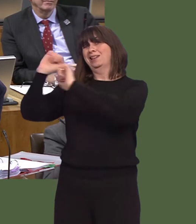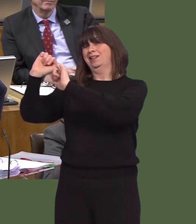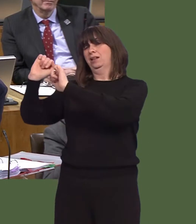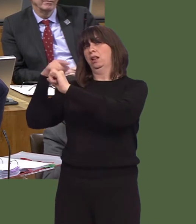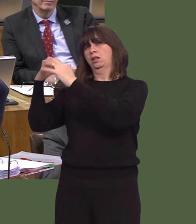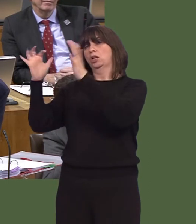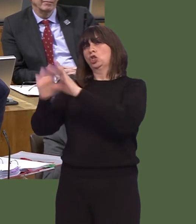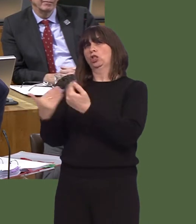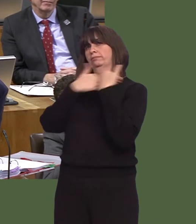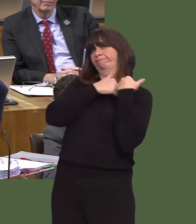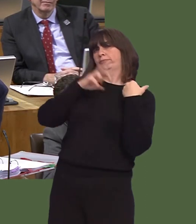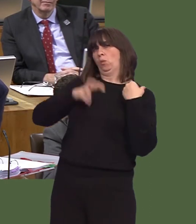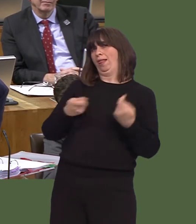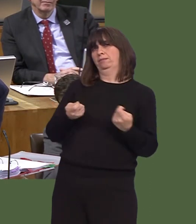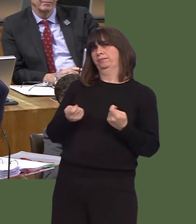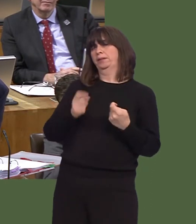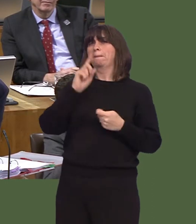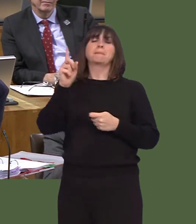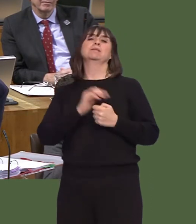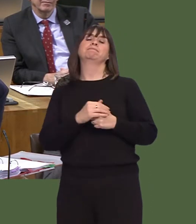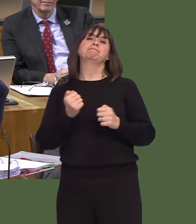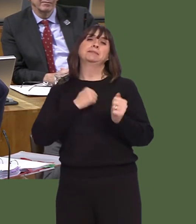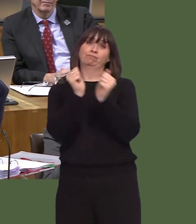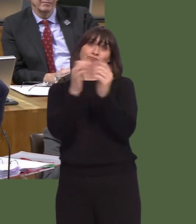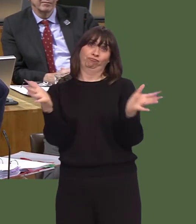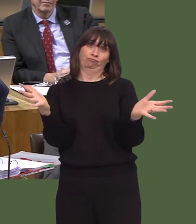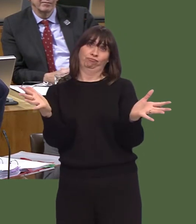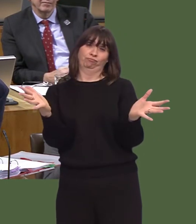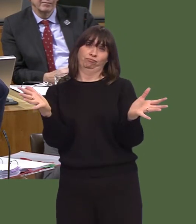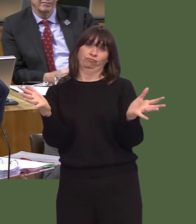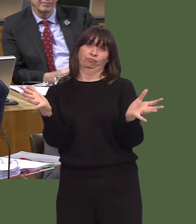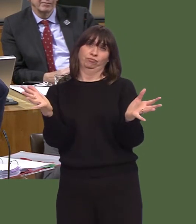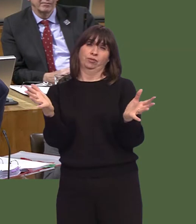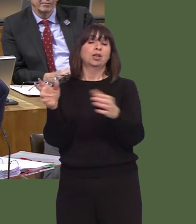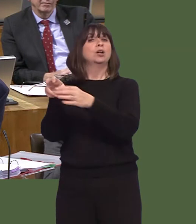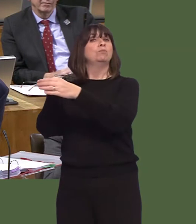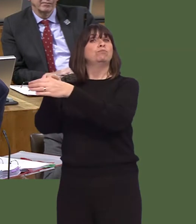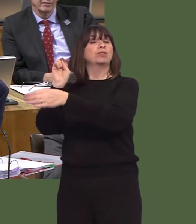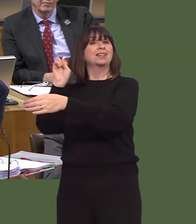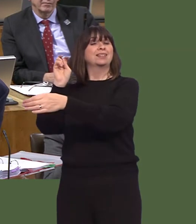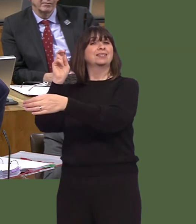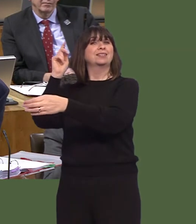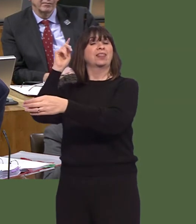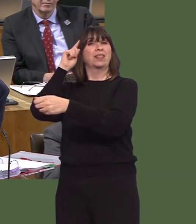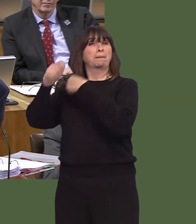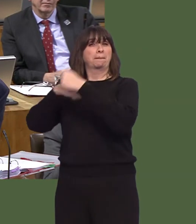he knows, but, in terms of the principle of it, I don't agree with him that the point of Brexit is wholesale deregulation.